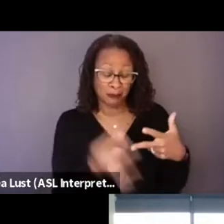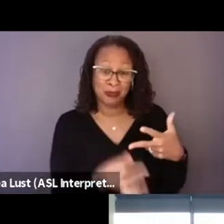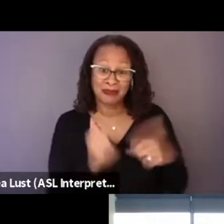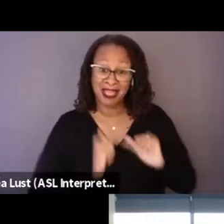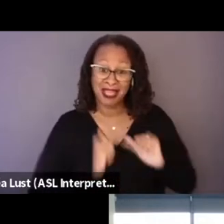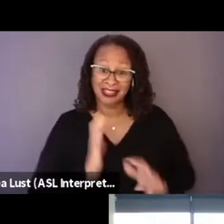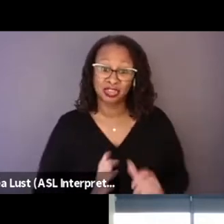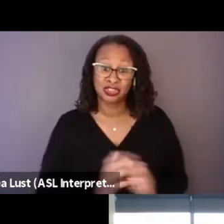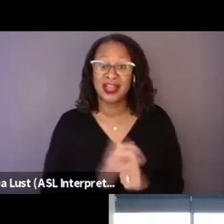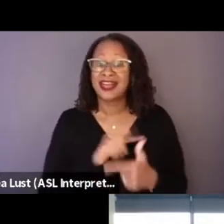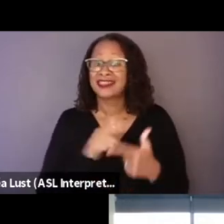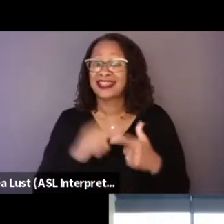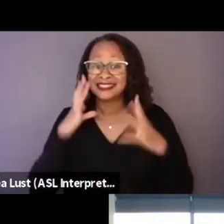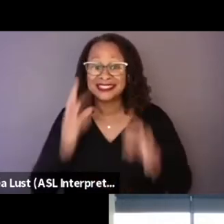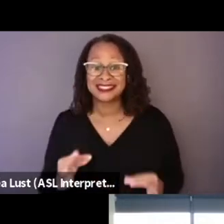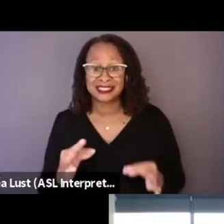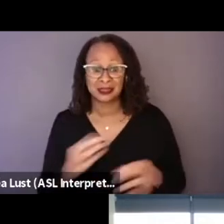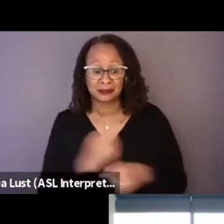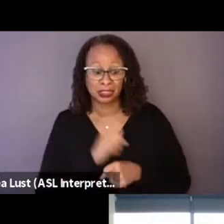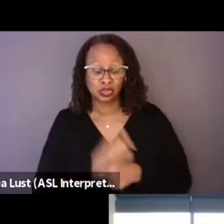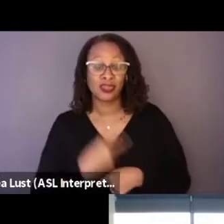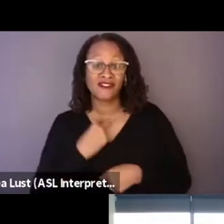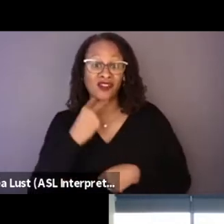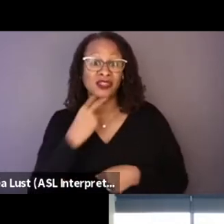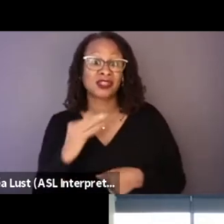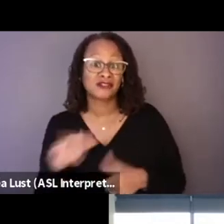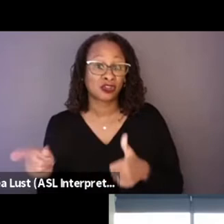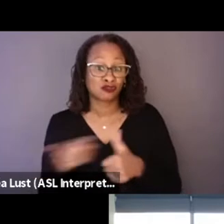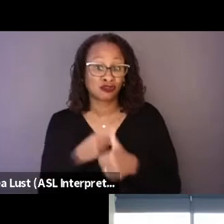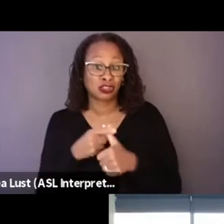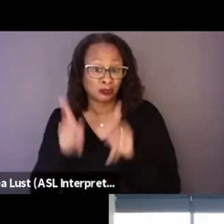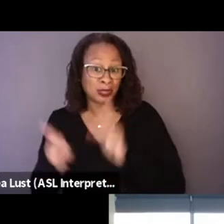to keep the voices of the original policemen